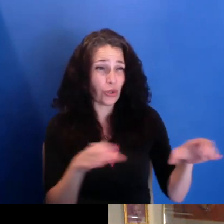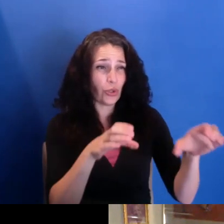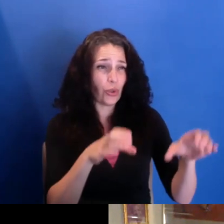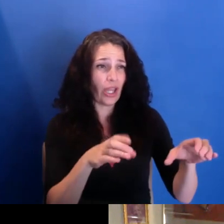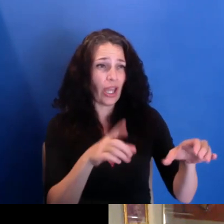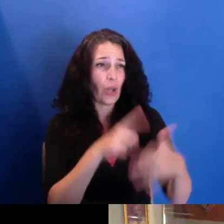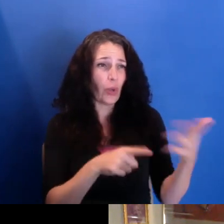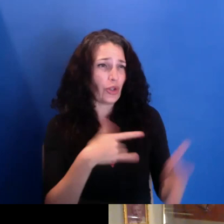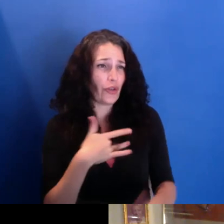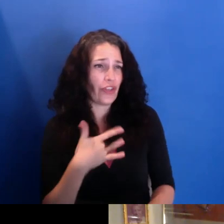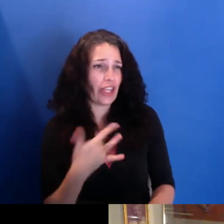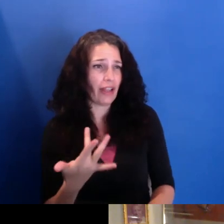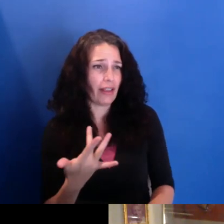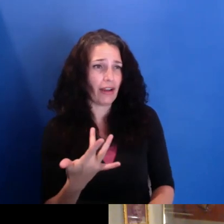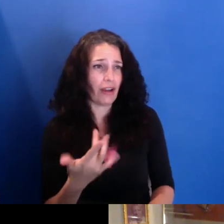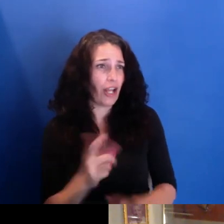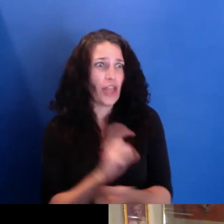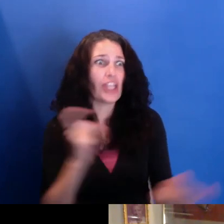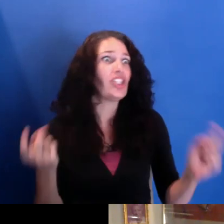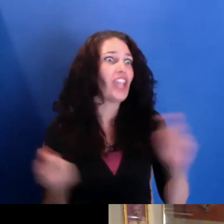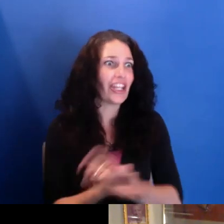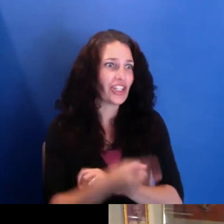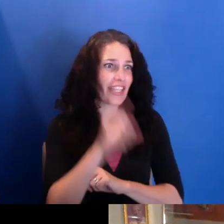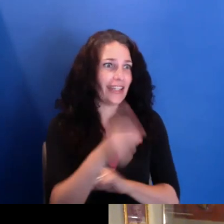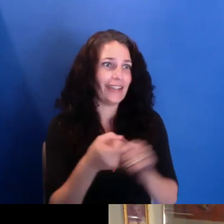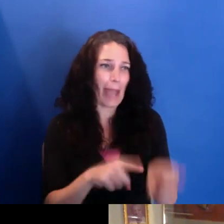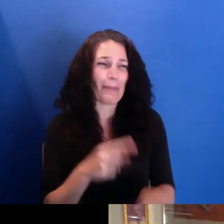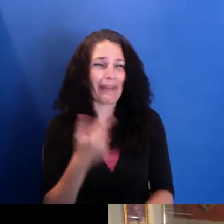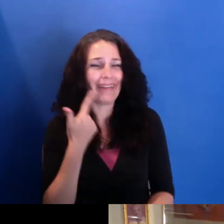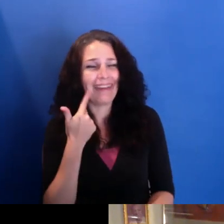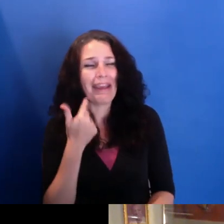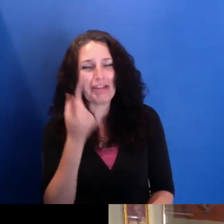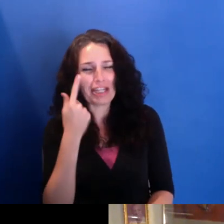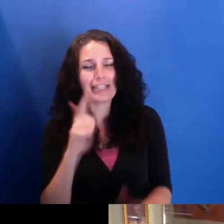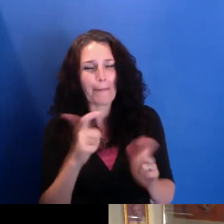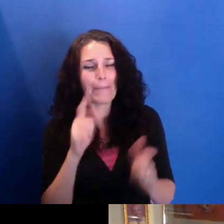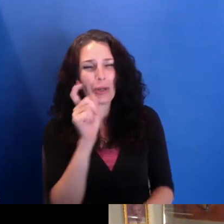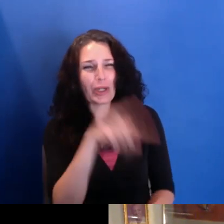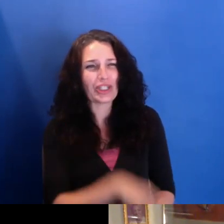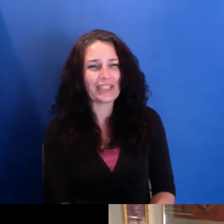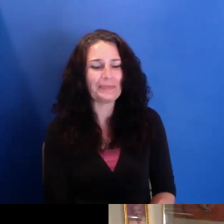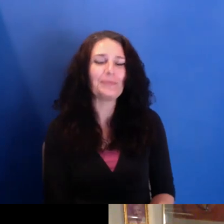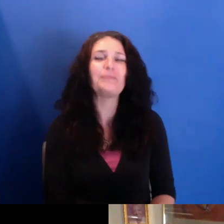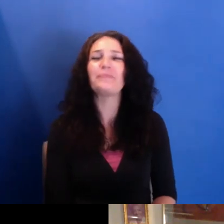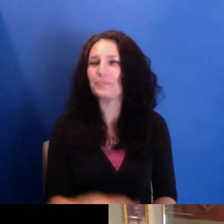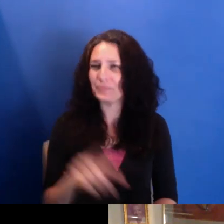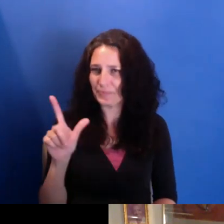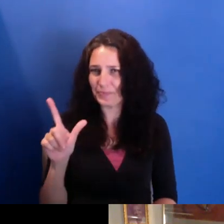I know that's a probably big question, but what are you feeling? Yeah, no, it's-- it's a big question, but it's also very important.